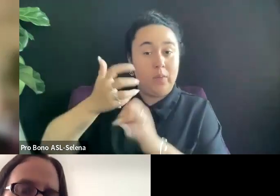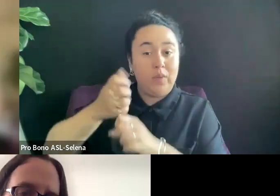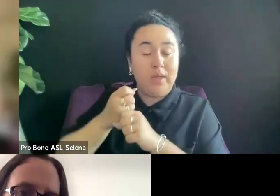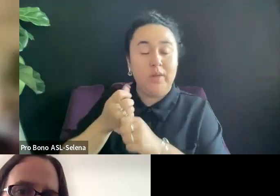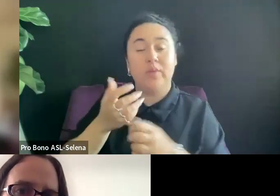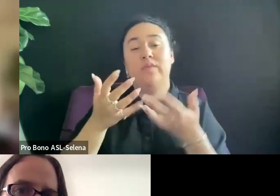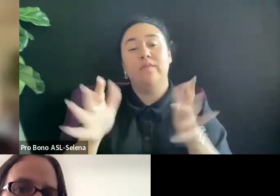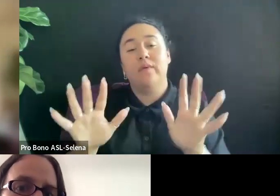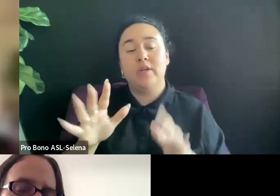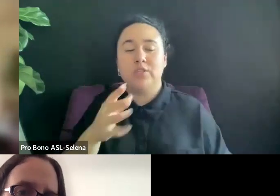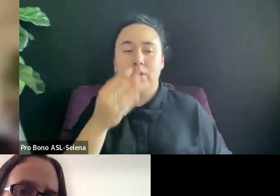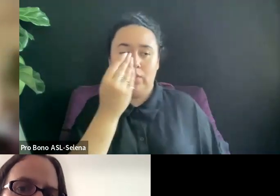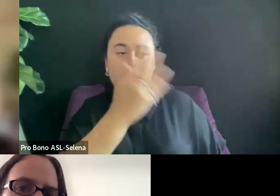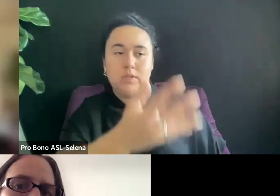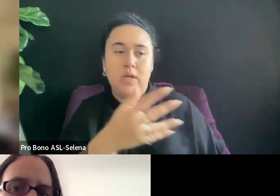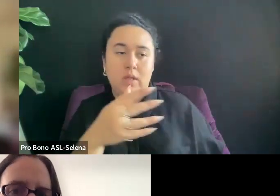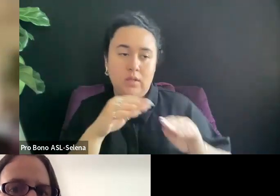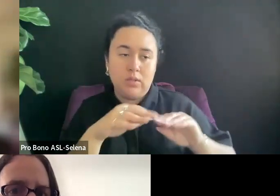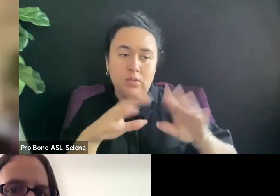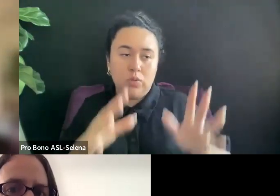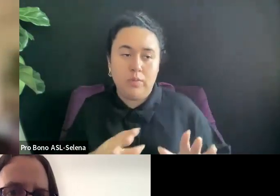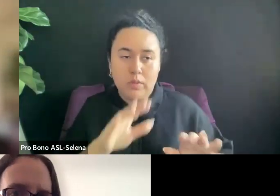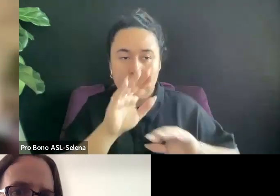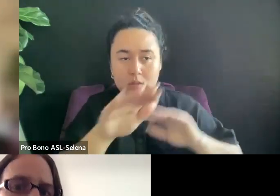DISTRIBUTORS ARE GETTING INVOLVED BEFORE THE END OF PRODUCTION.